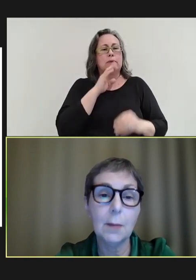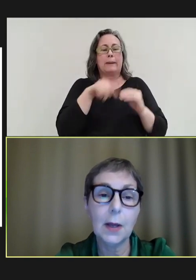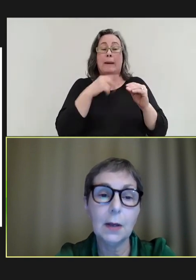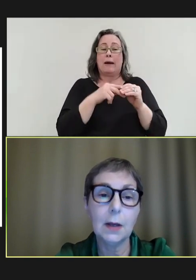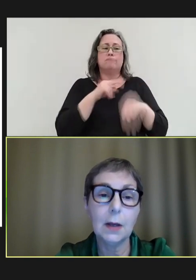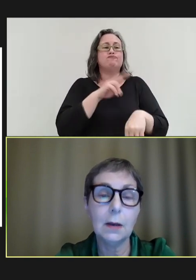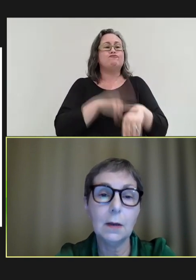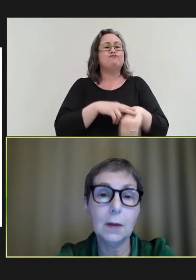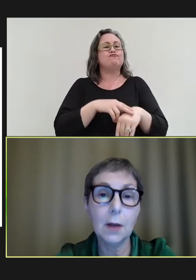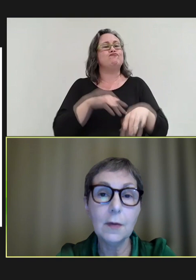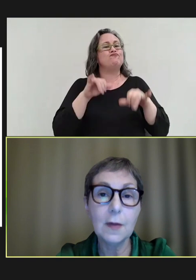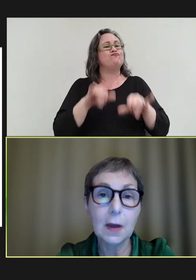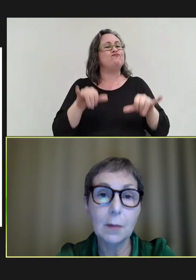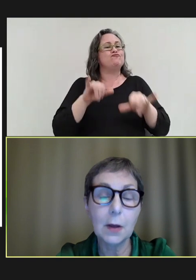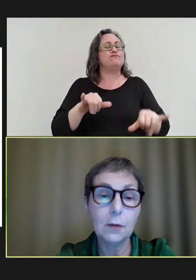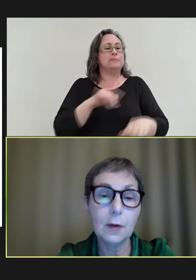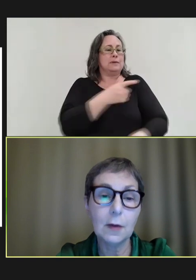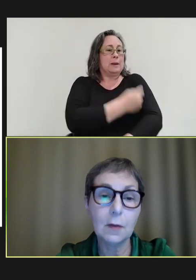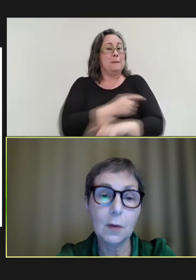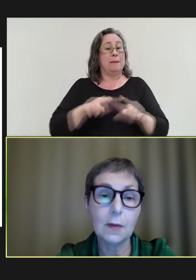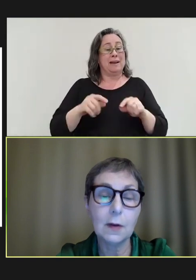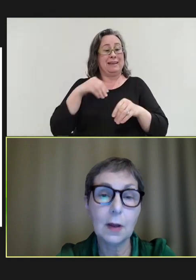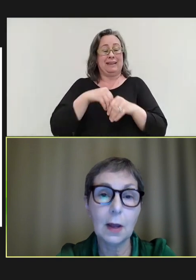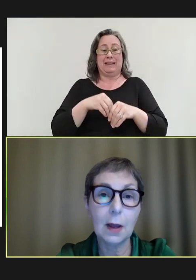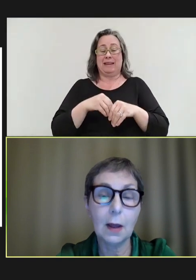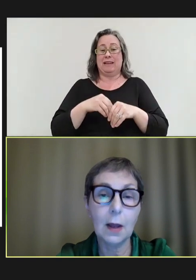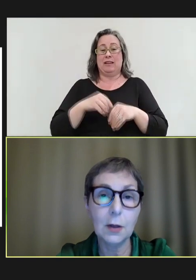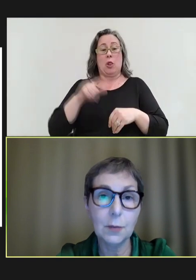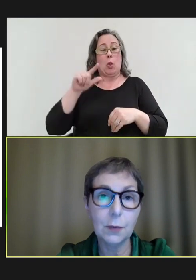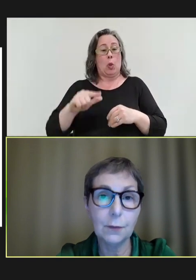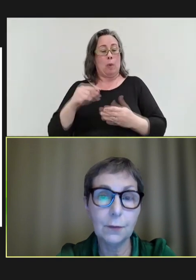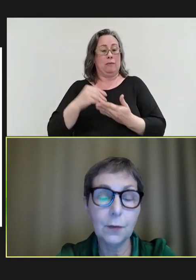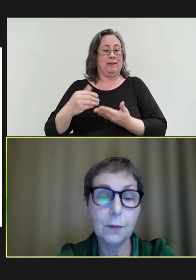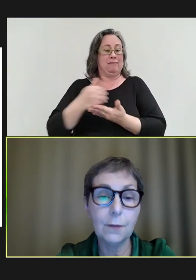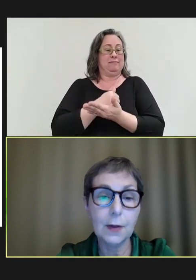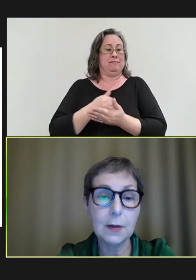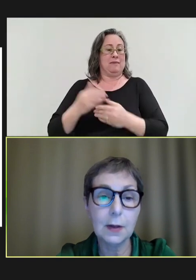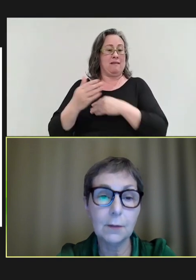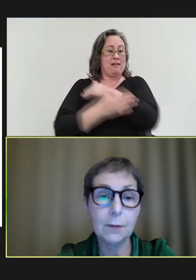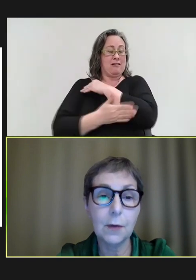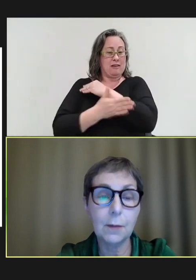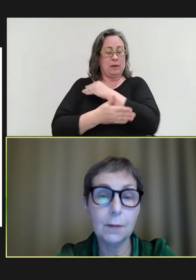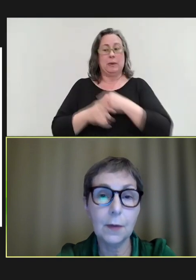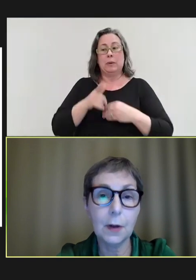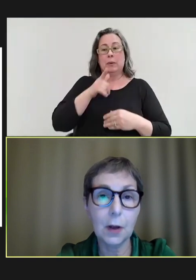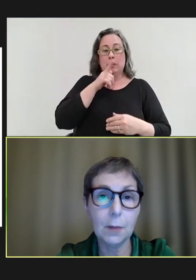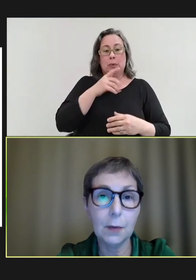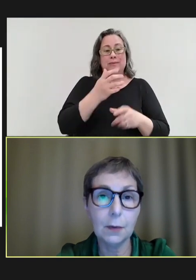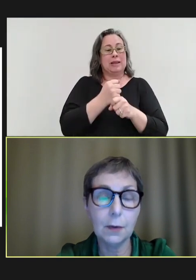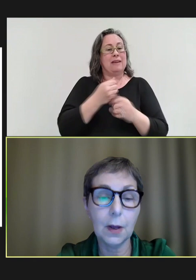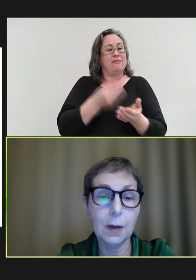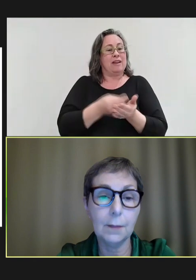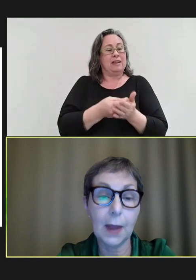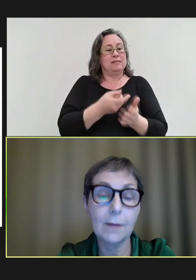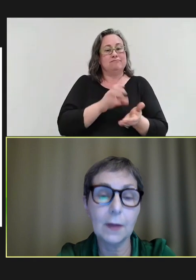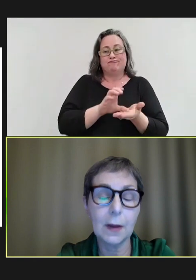But in the lowest income countries, the ones that are eligible for funding from the global Gavi,